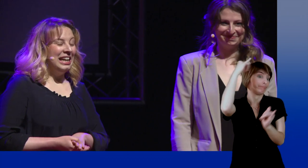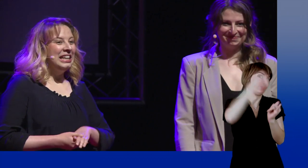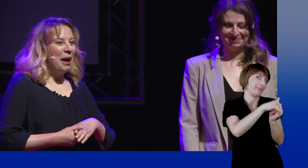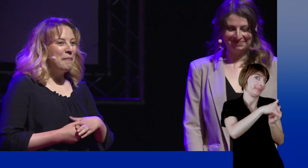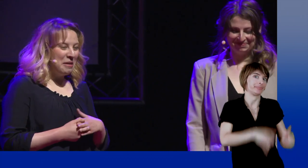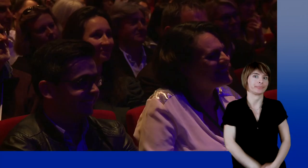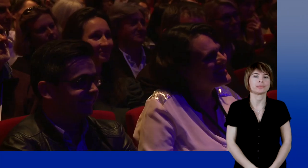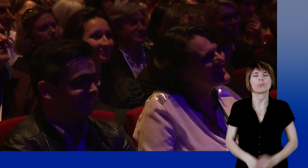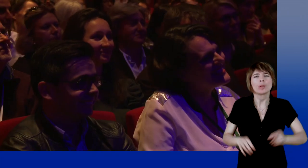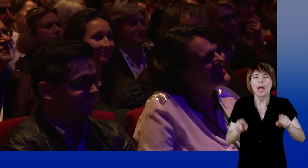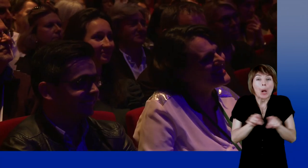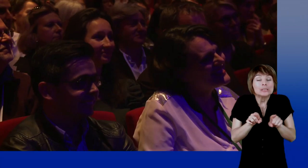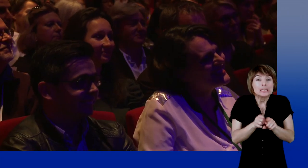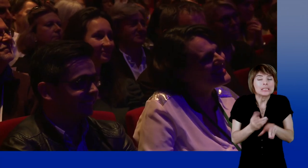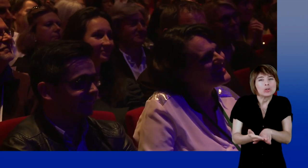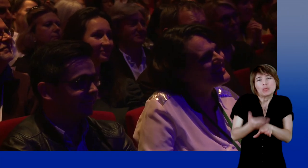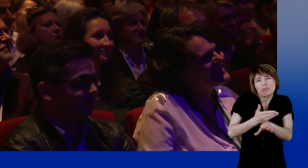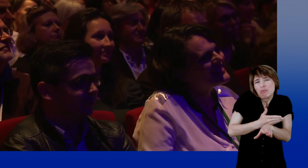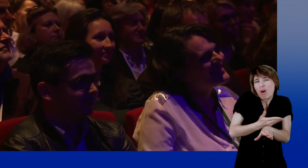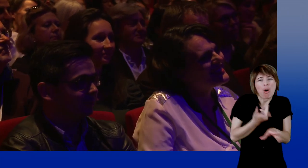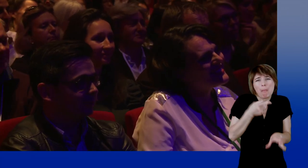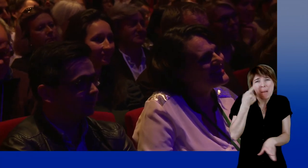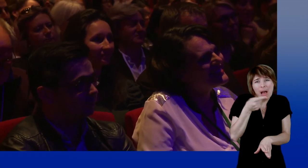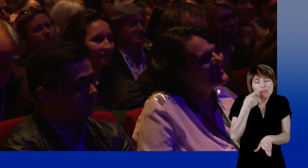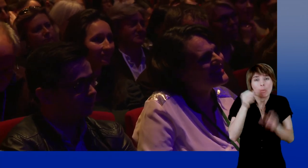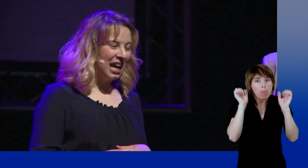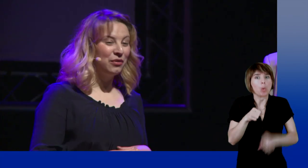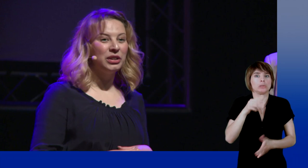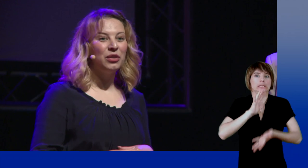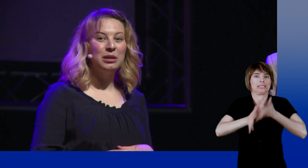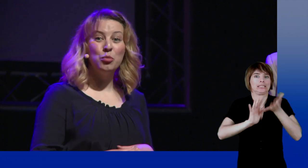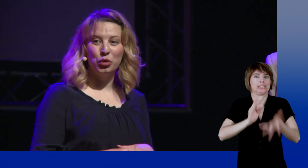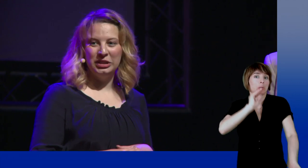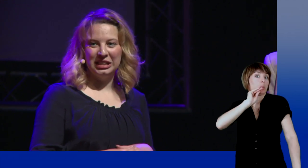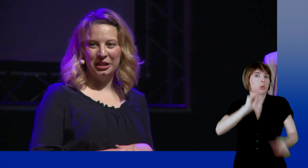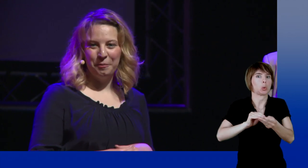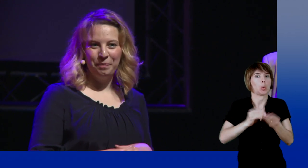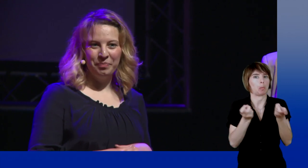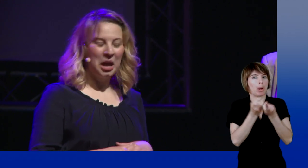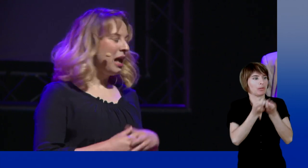There are even things that we've learnt to communicate in sign language before knowing the words to say them.